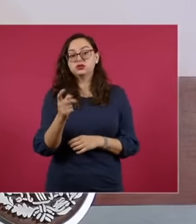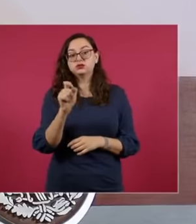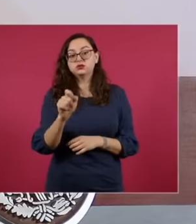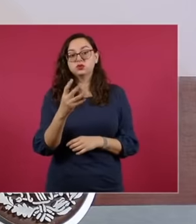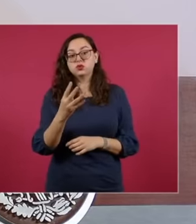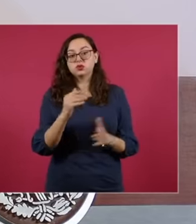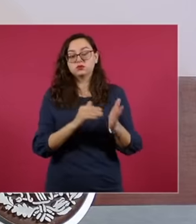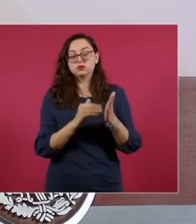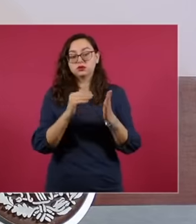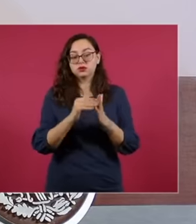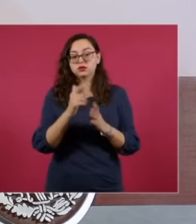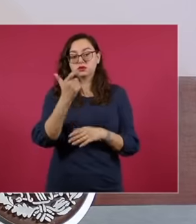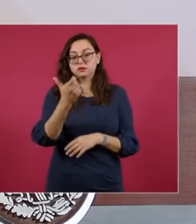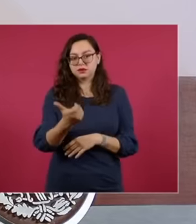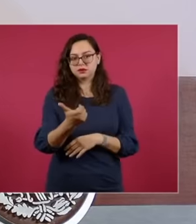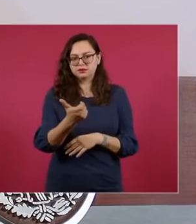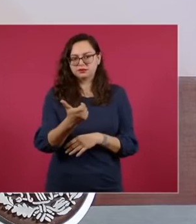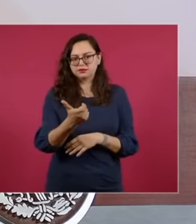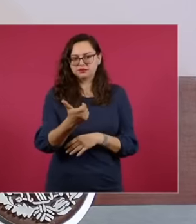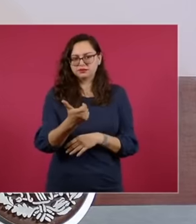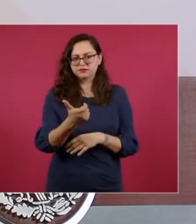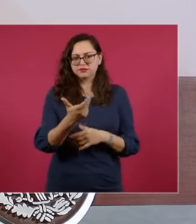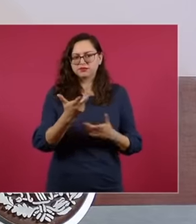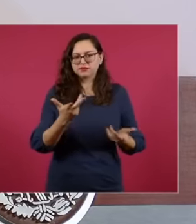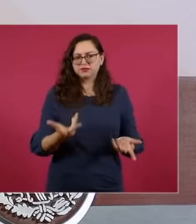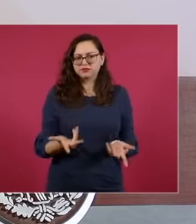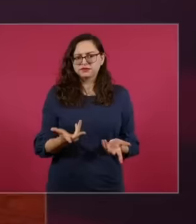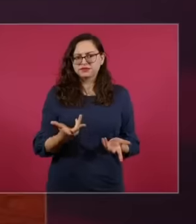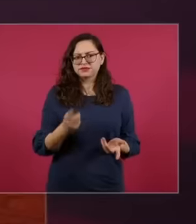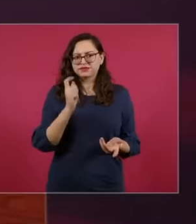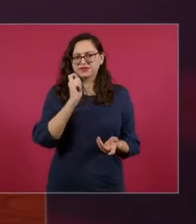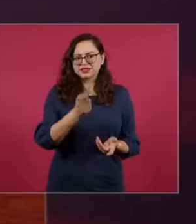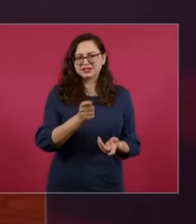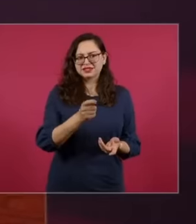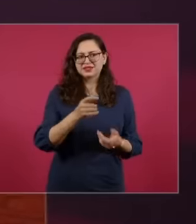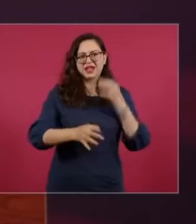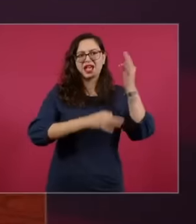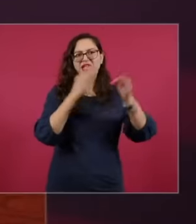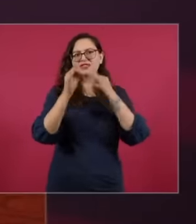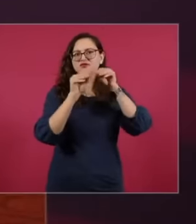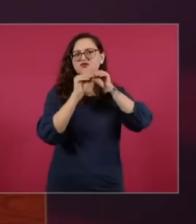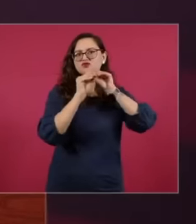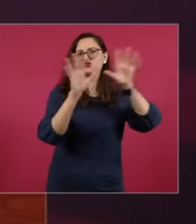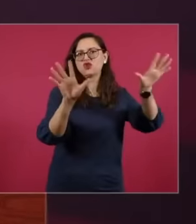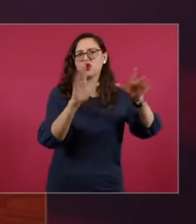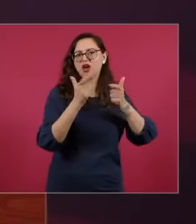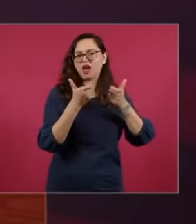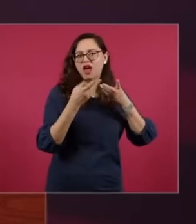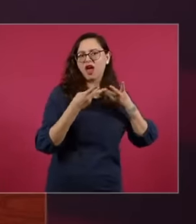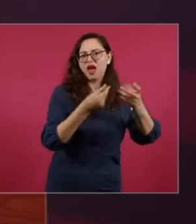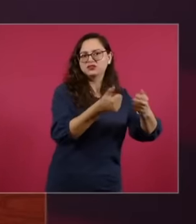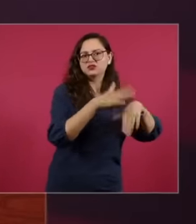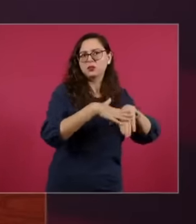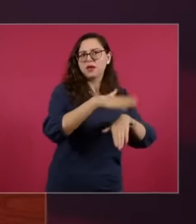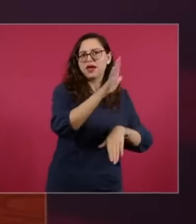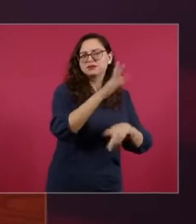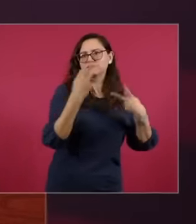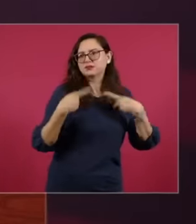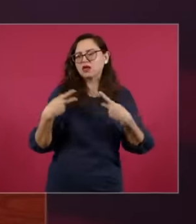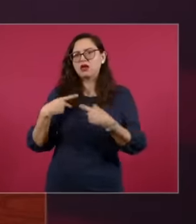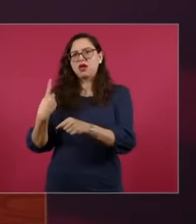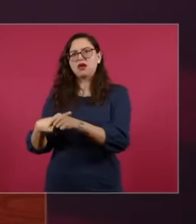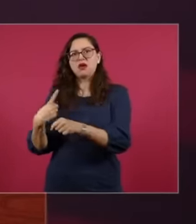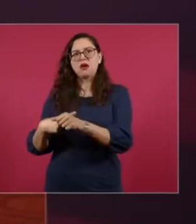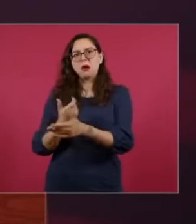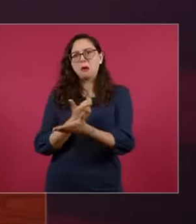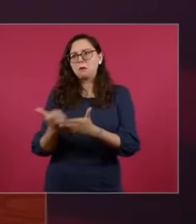four times more than what was delivered directly to those affected 185 million pesos in